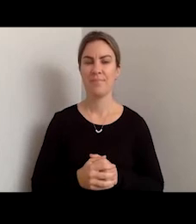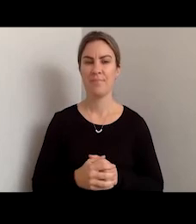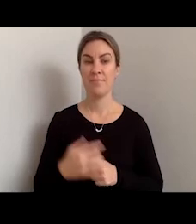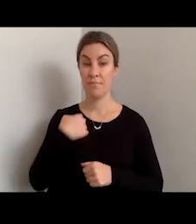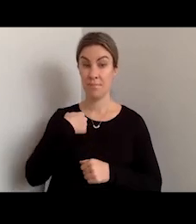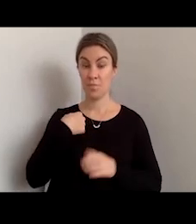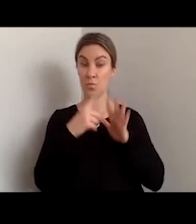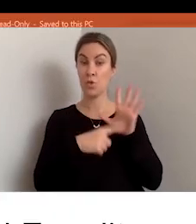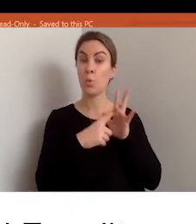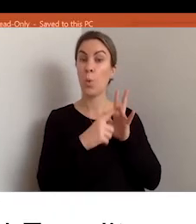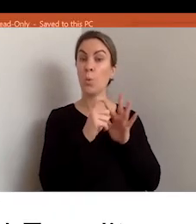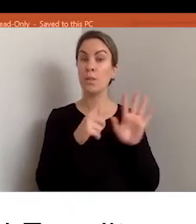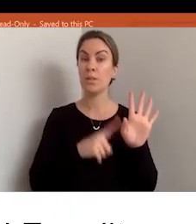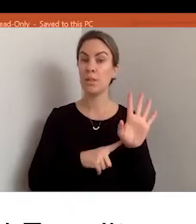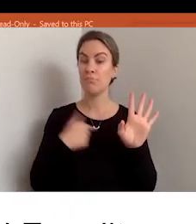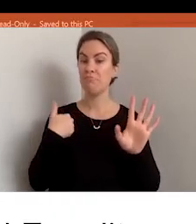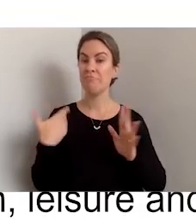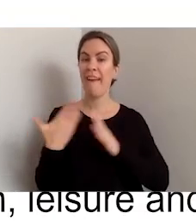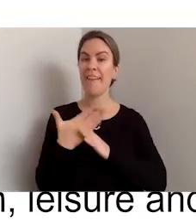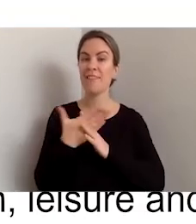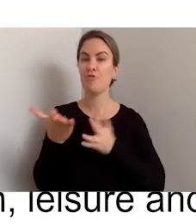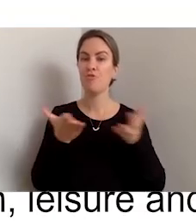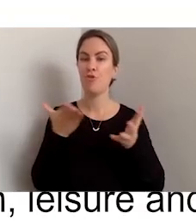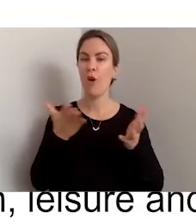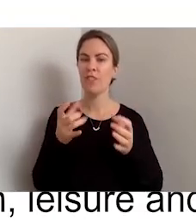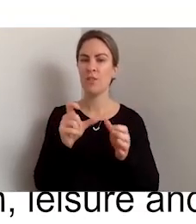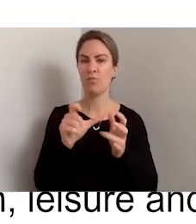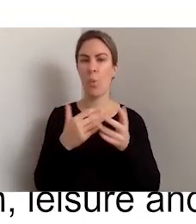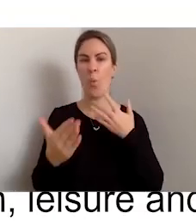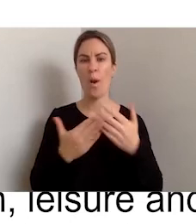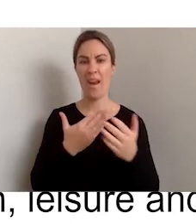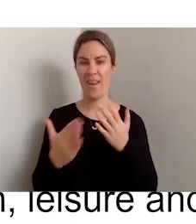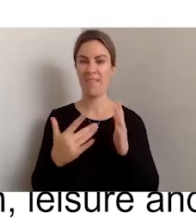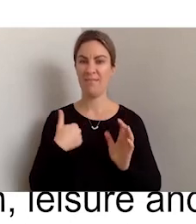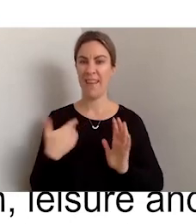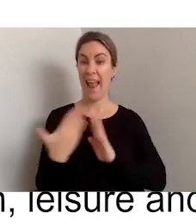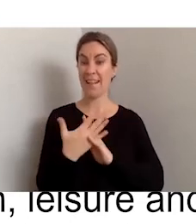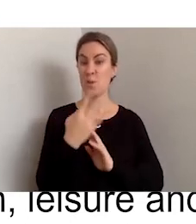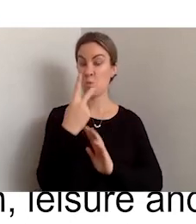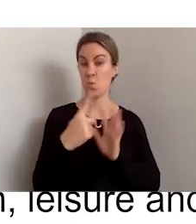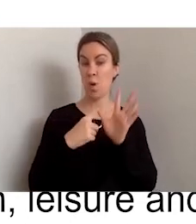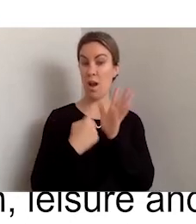I'm the access services coordinator at Access2Arts. I'm sitting in my kitchen at my kitchen table.